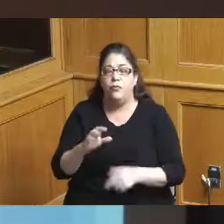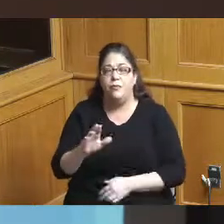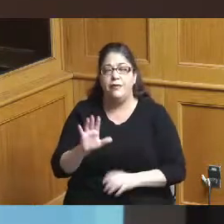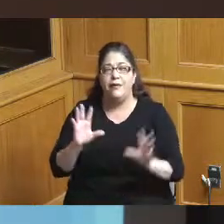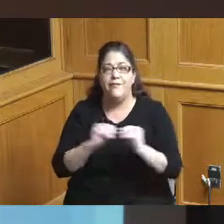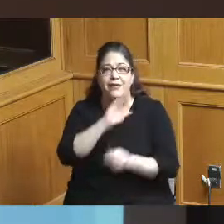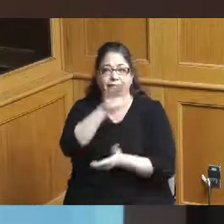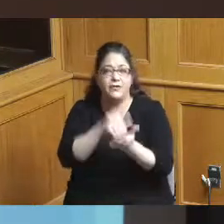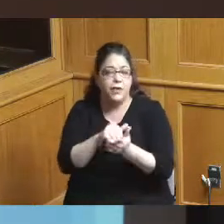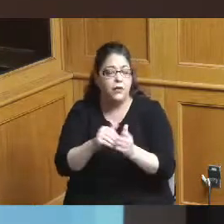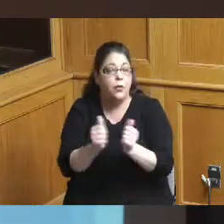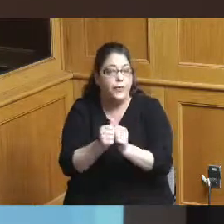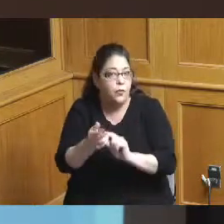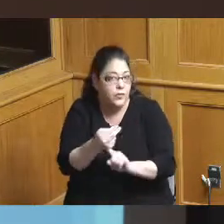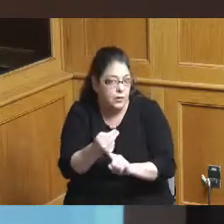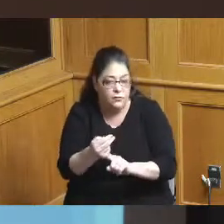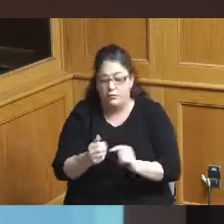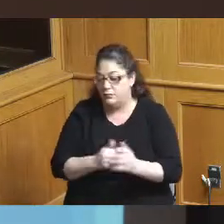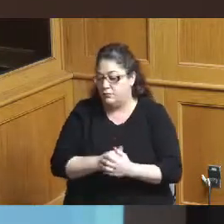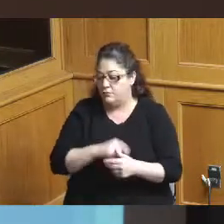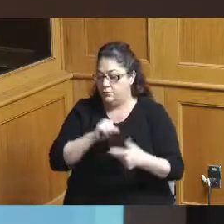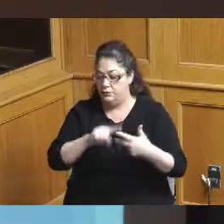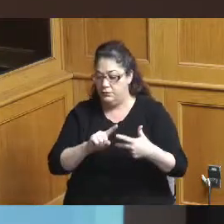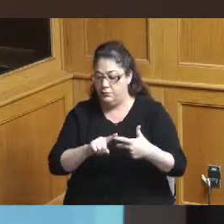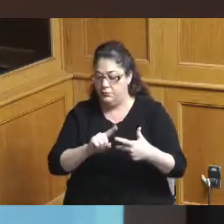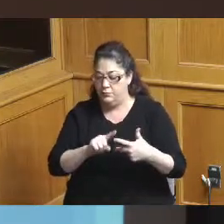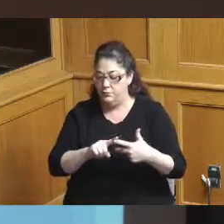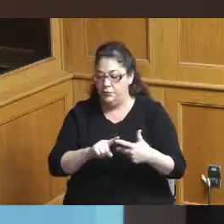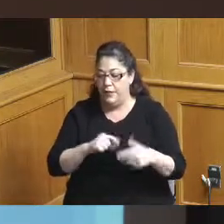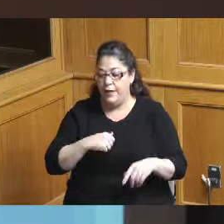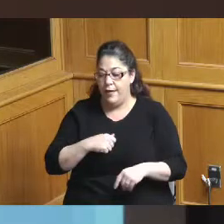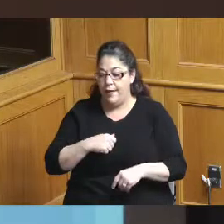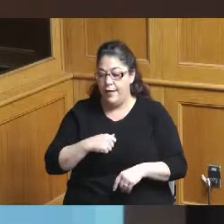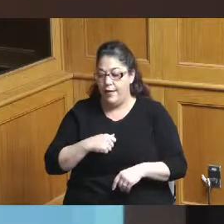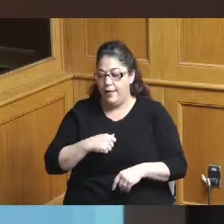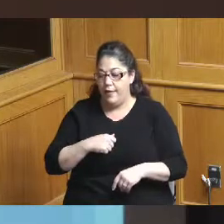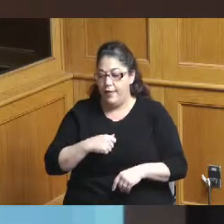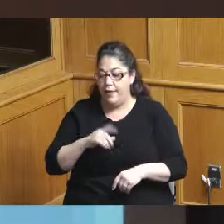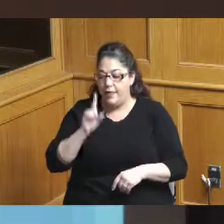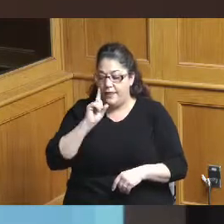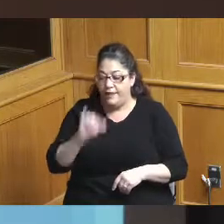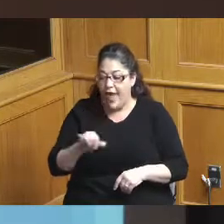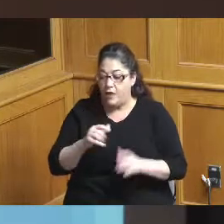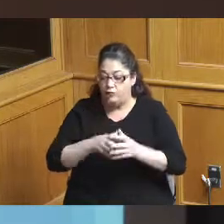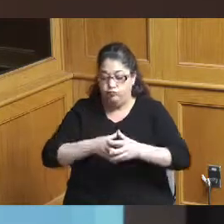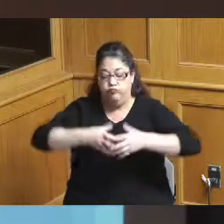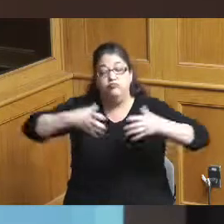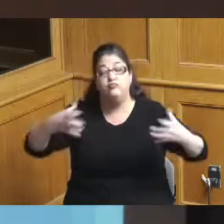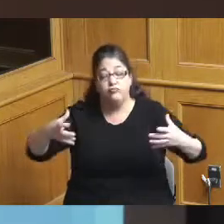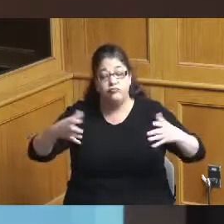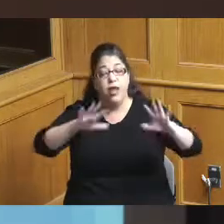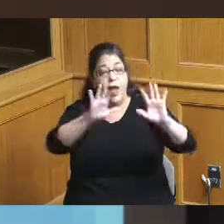number two is absent the ability to expand the convention center to initiate some upgrades to the